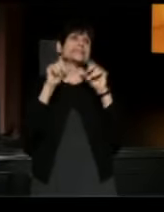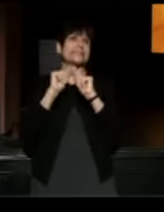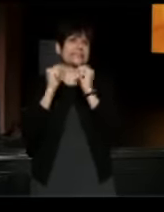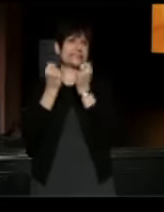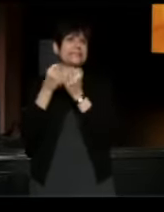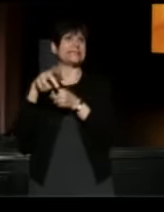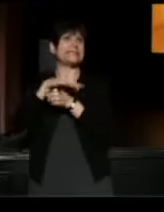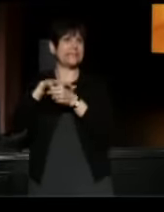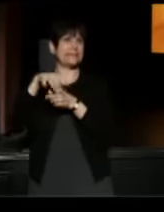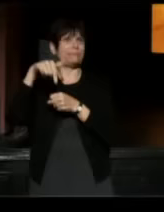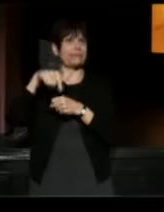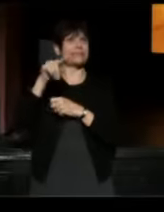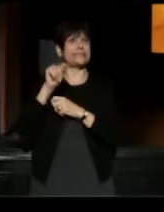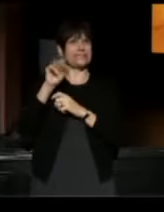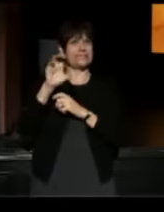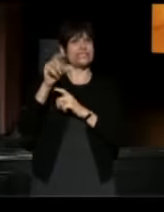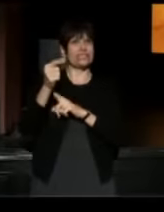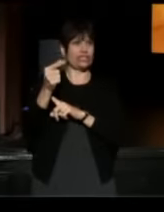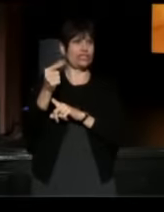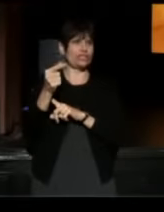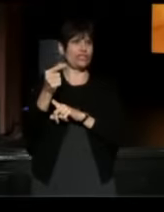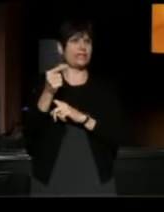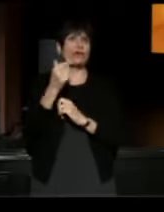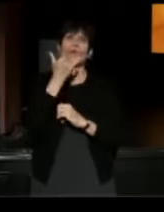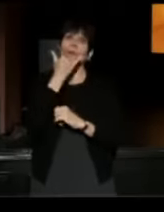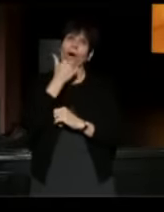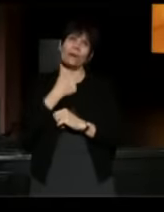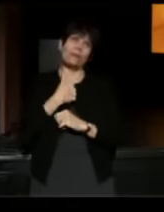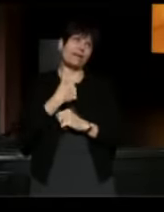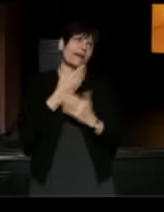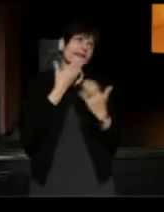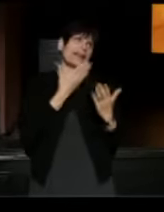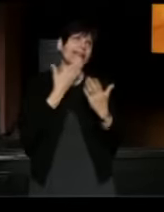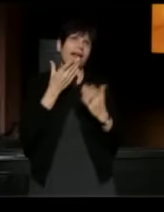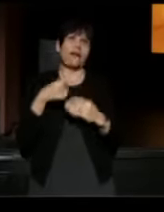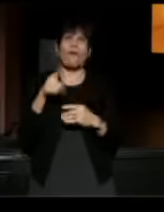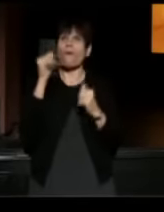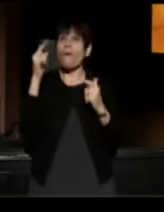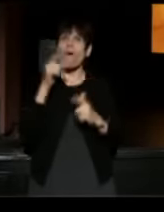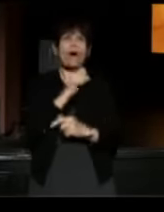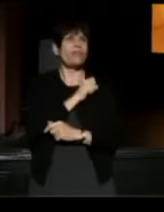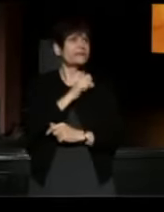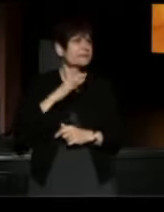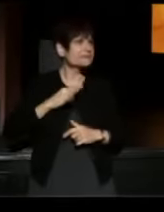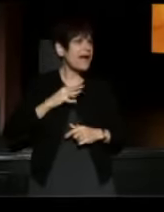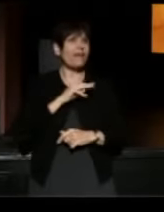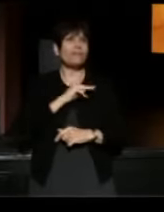I would be remiss if I didn't thank all the staff members here who go above and beyond everyday.